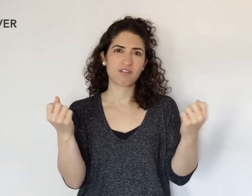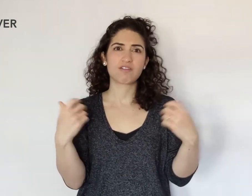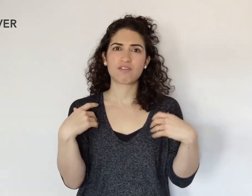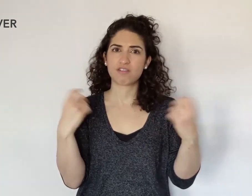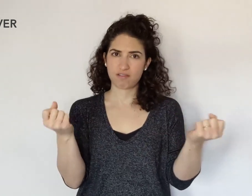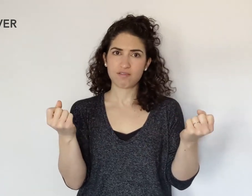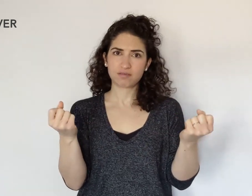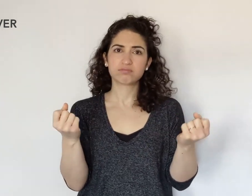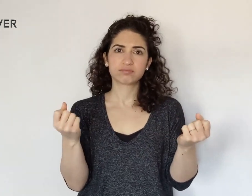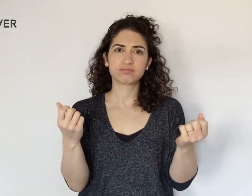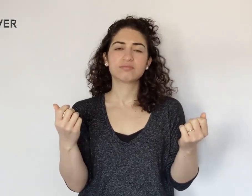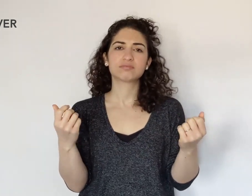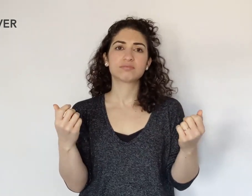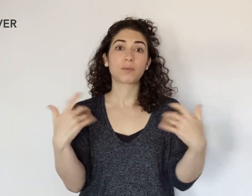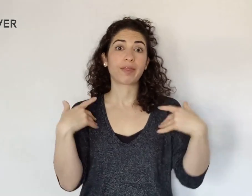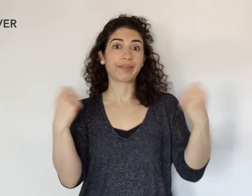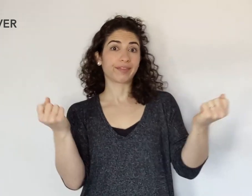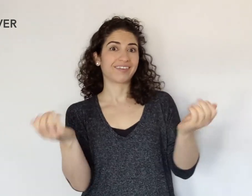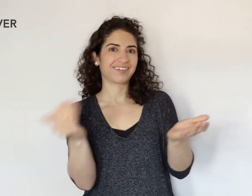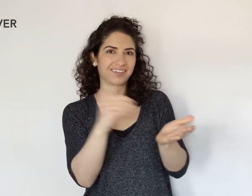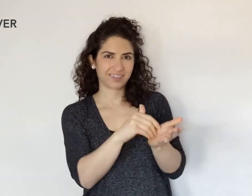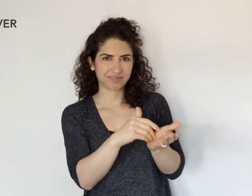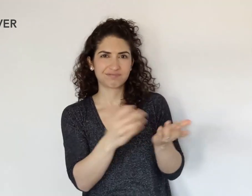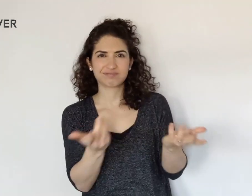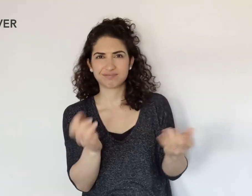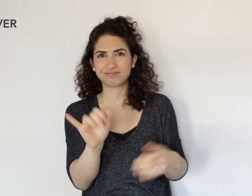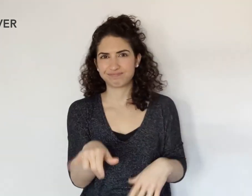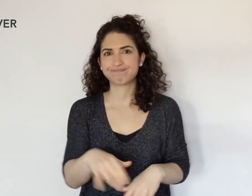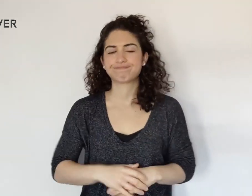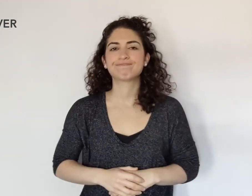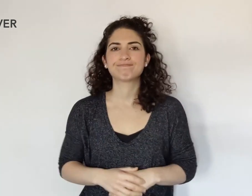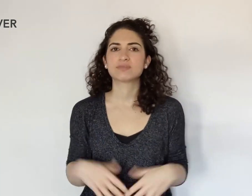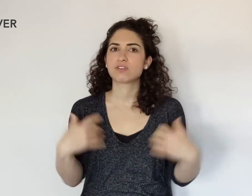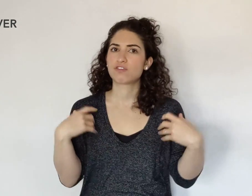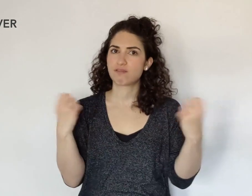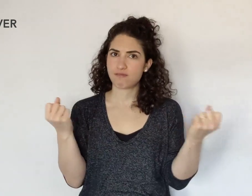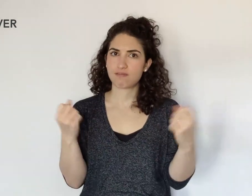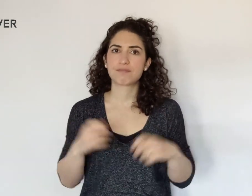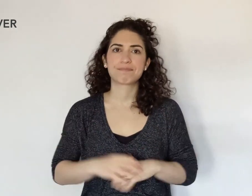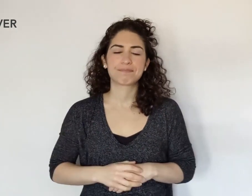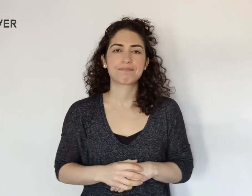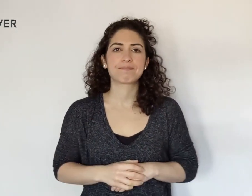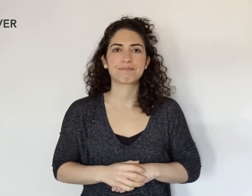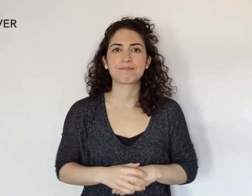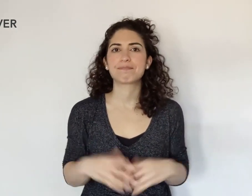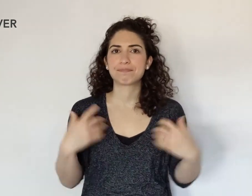better to sign RECOVER -- Healthy again. RECOVER.